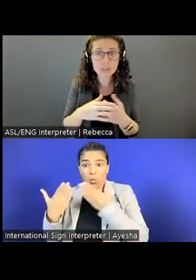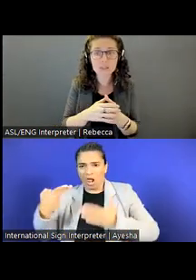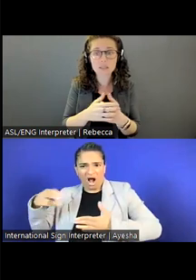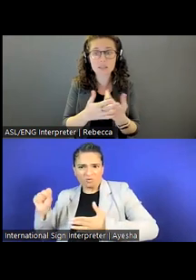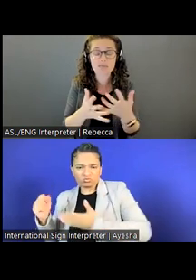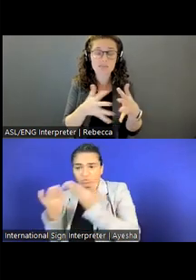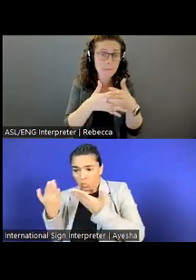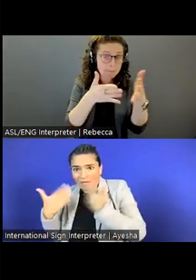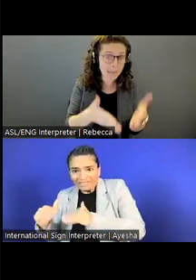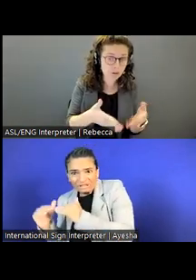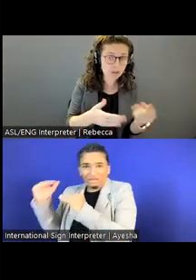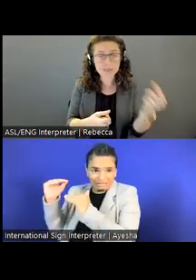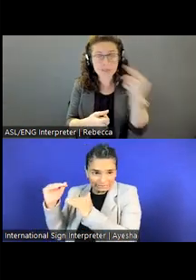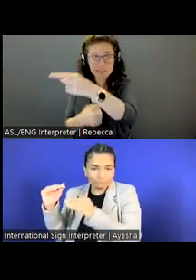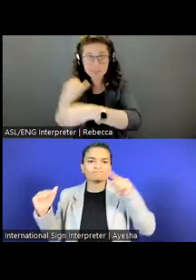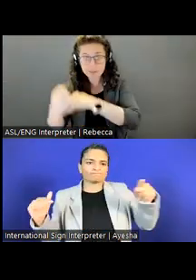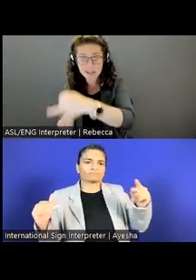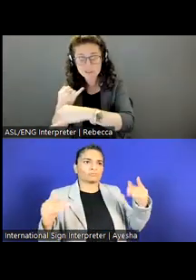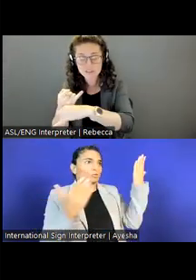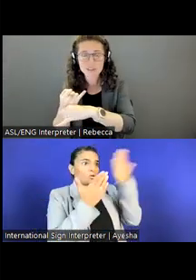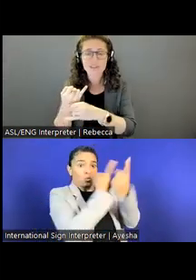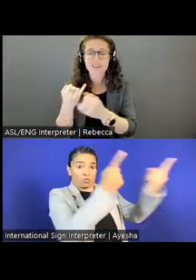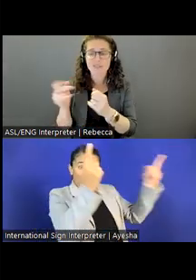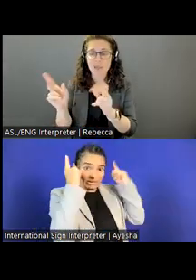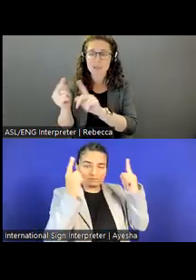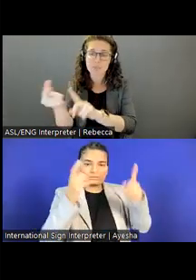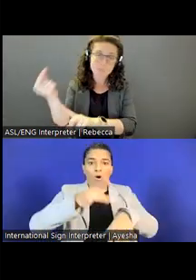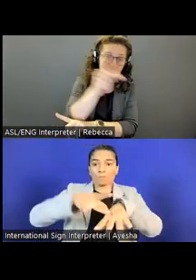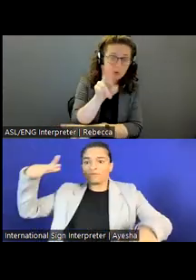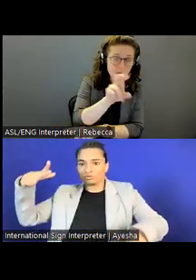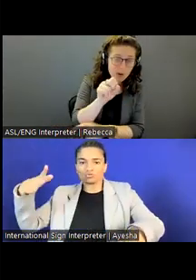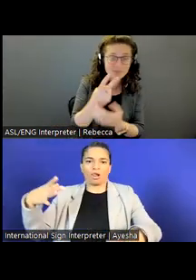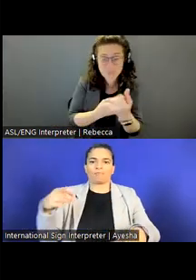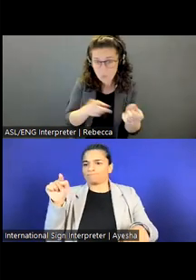Americans going overseas as well as a lot of people coming to the U.S.